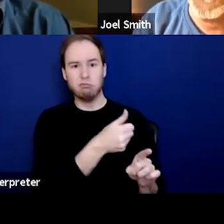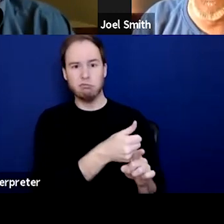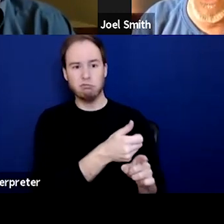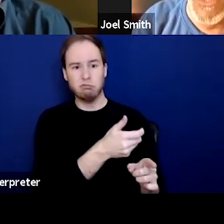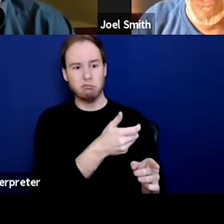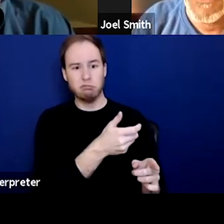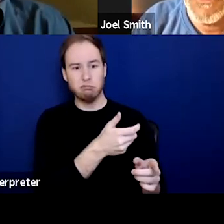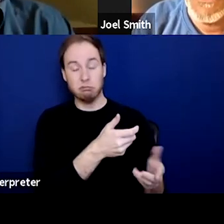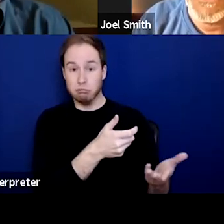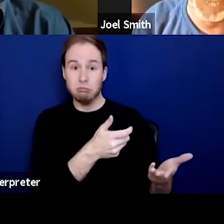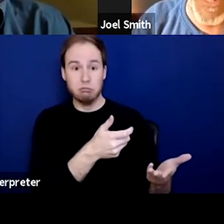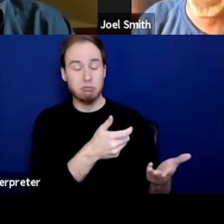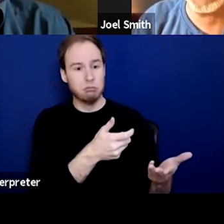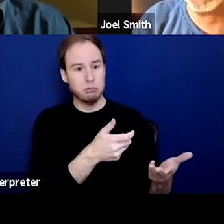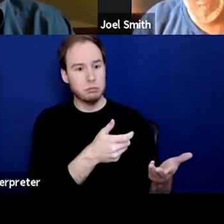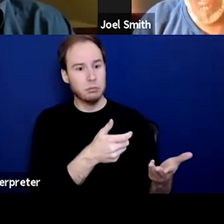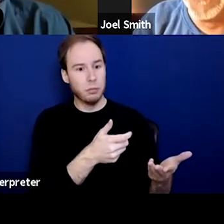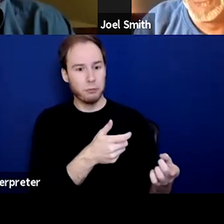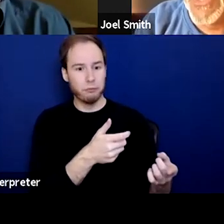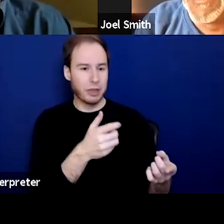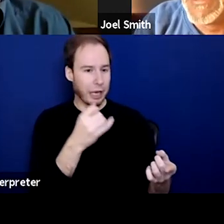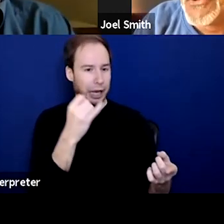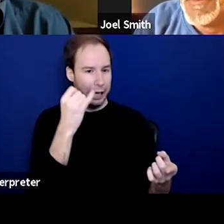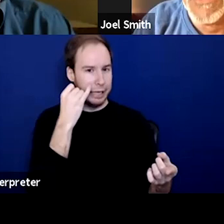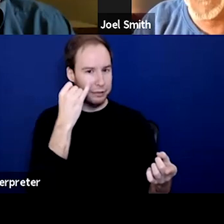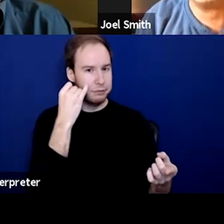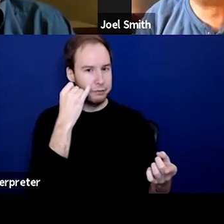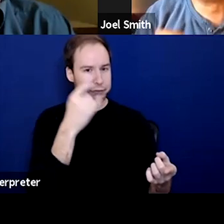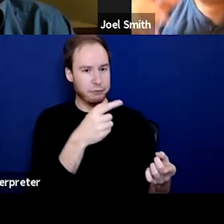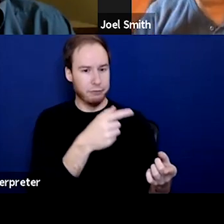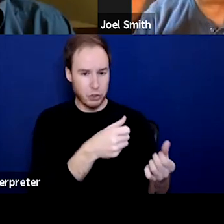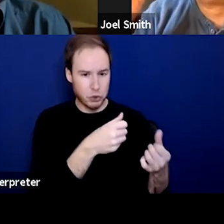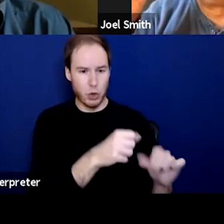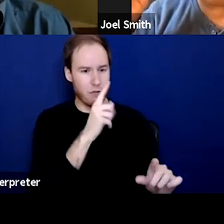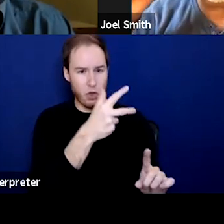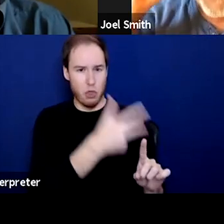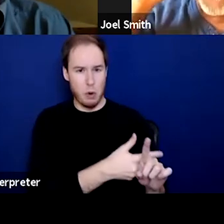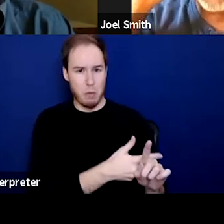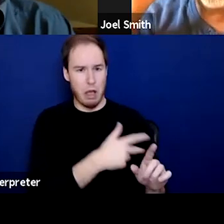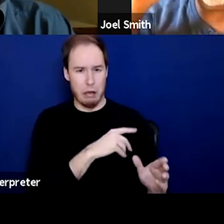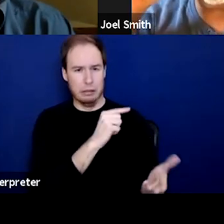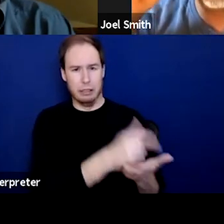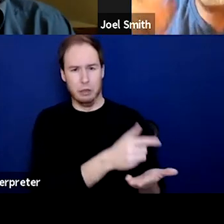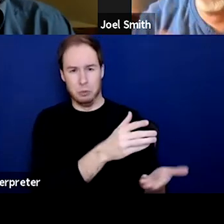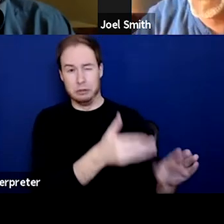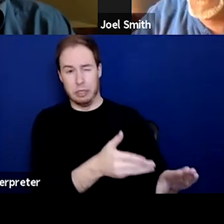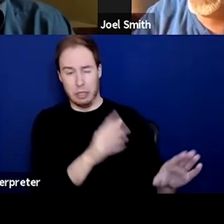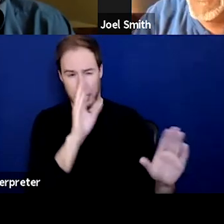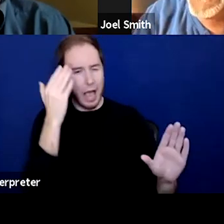Thank God because he probably would have died if he tried to at three months. I don't know. I really don't, because I can't speak to that. But what I can speak to